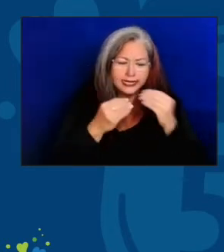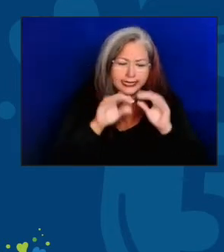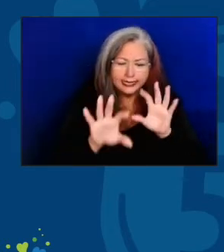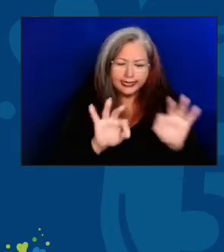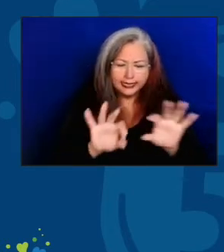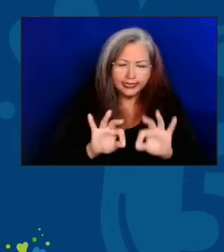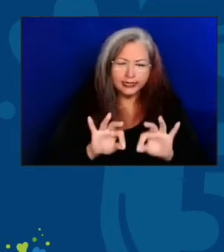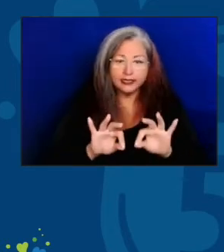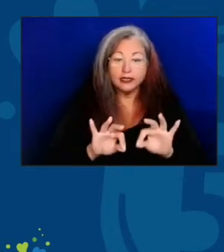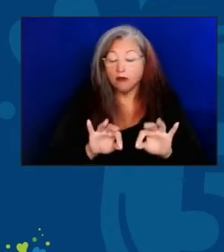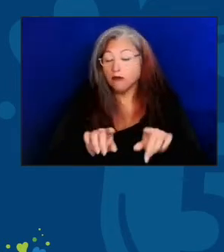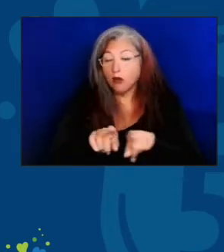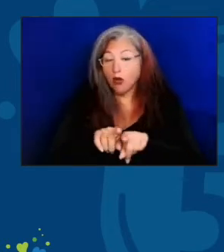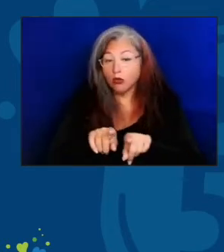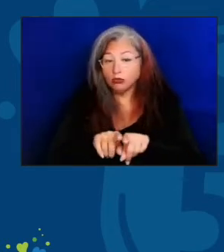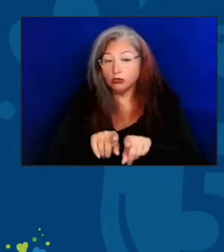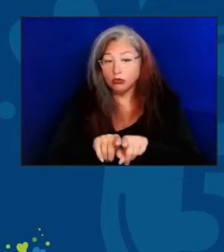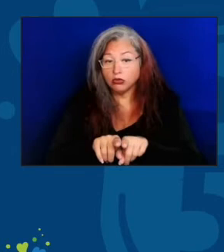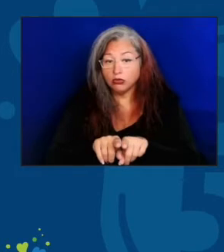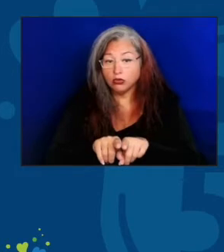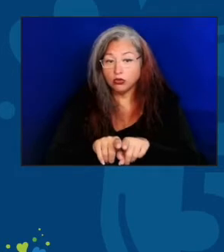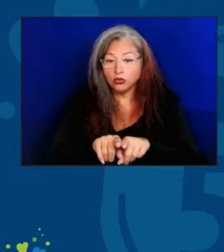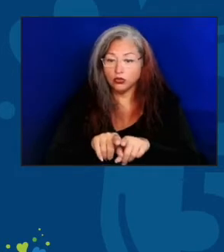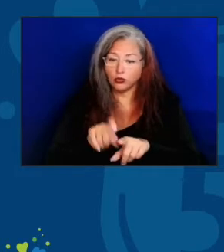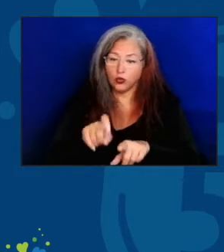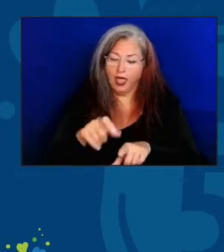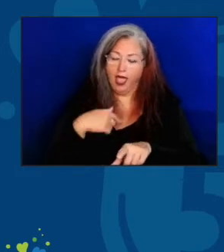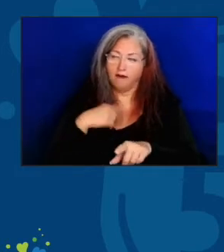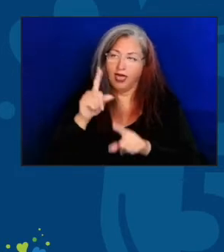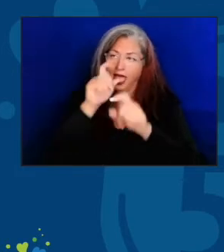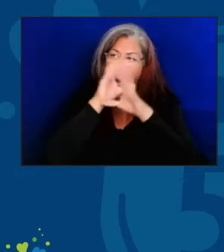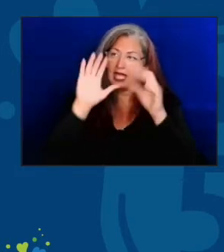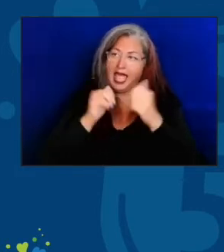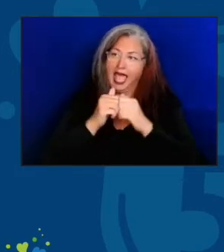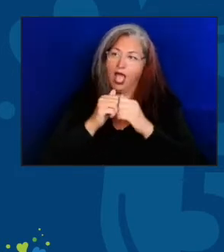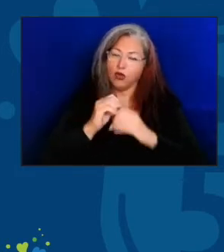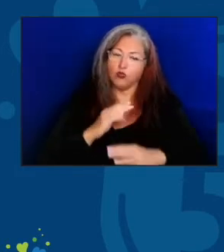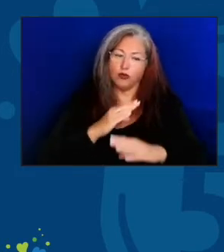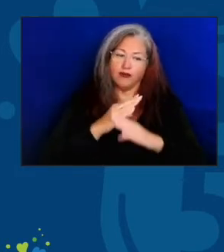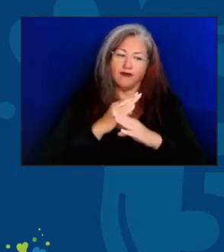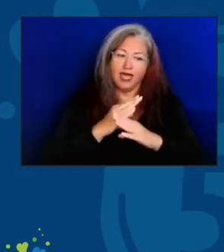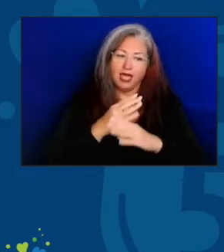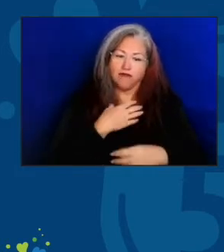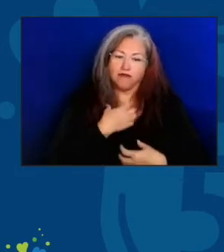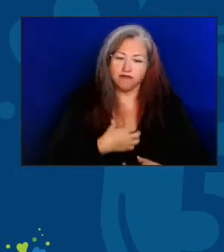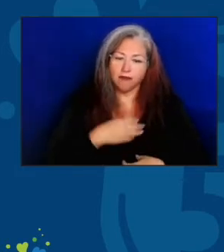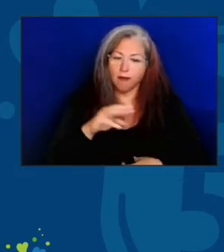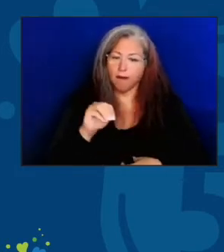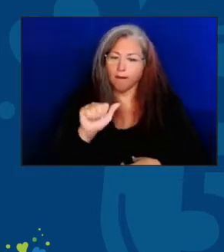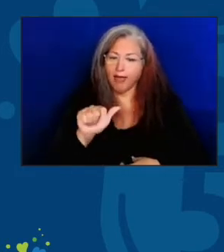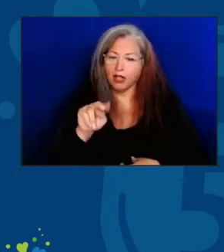and adding the idea of trying to prevent malnutrition, which is a growing concern that we have about with older adults.